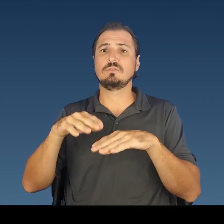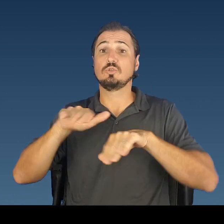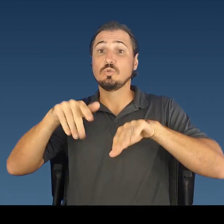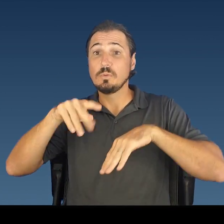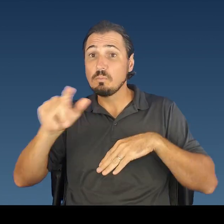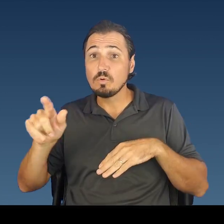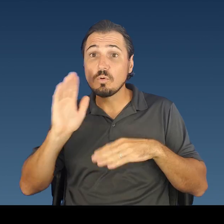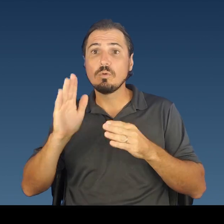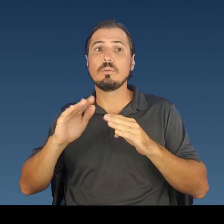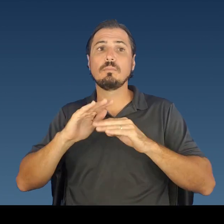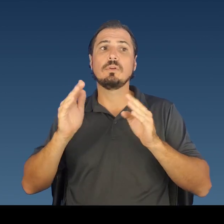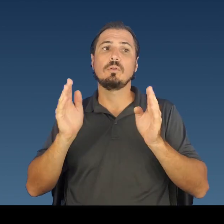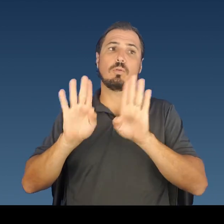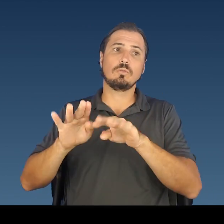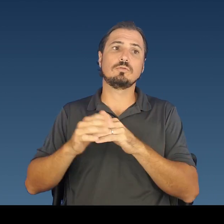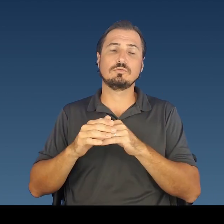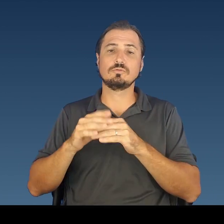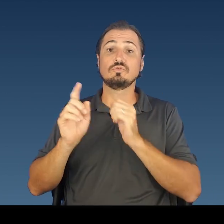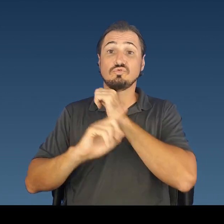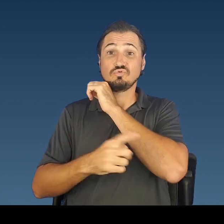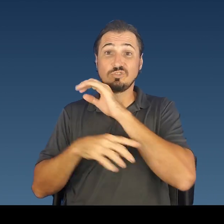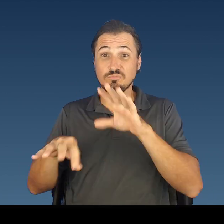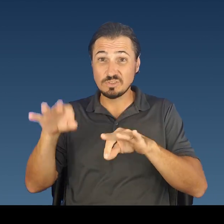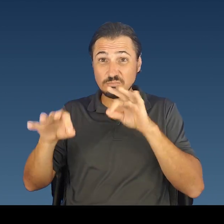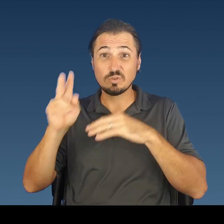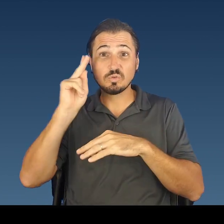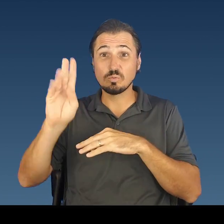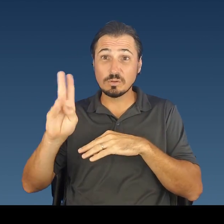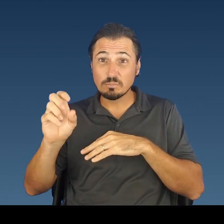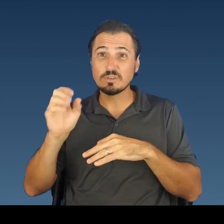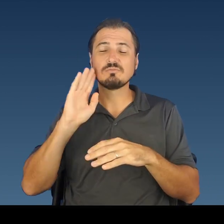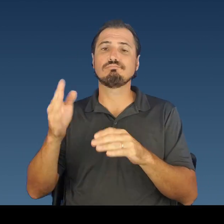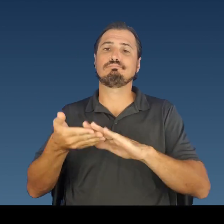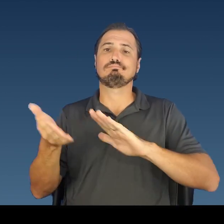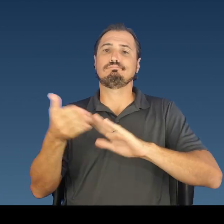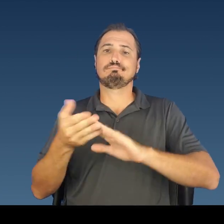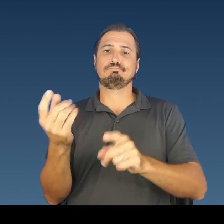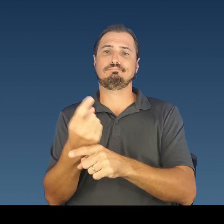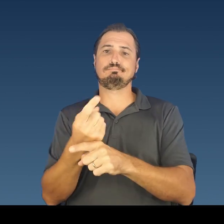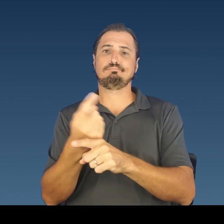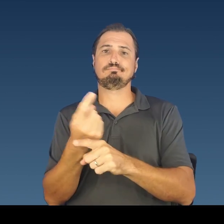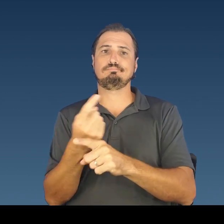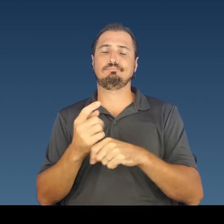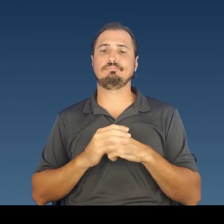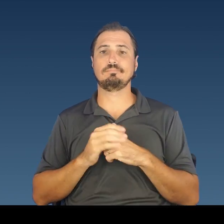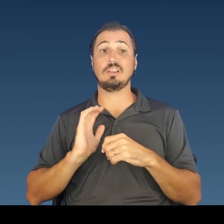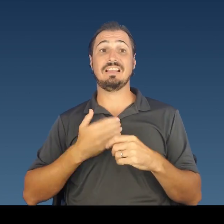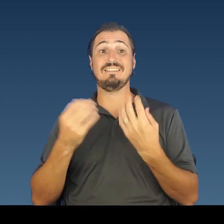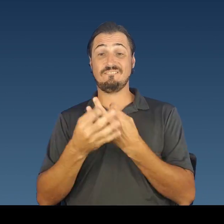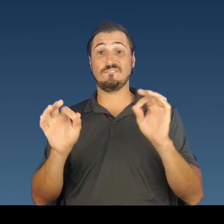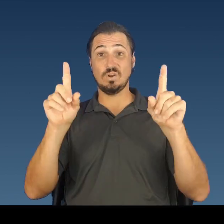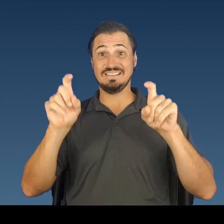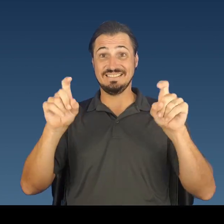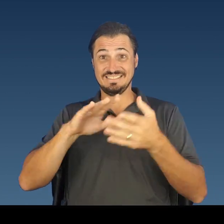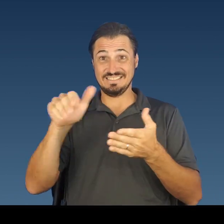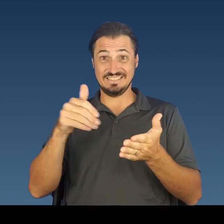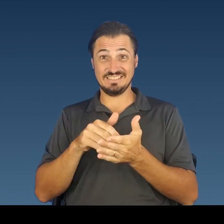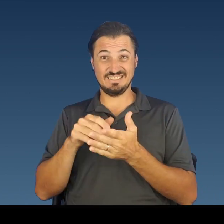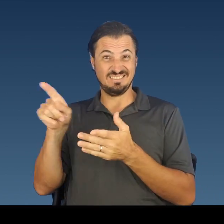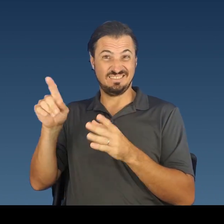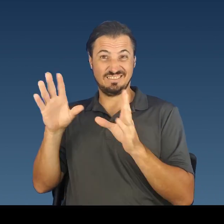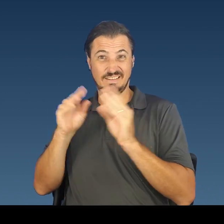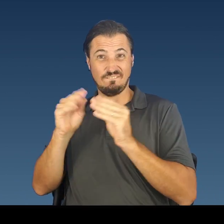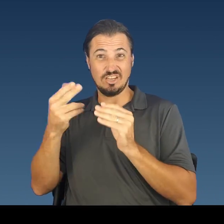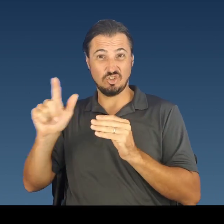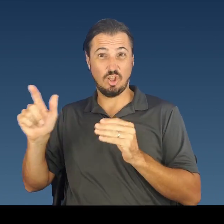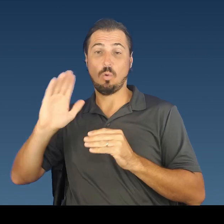Trash pick-up and the Kaua‘i Bus will be operate as normal. Our free testing center at the convention hall will be OPEN on Friday.